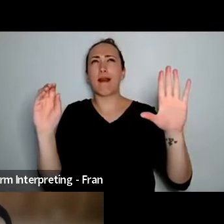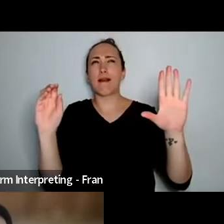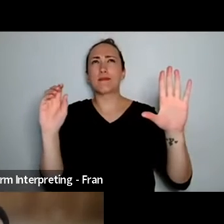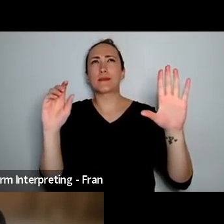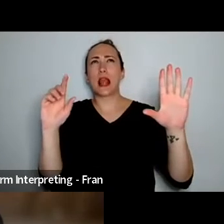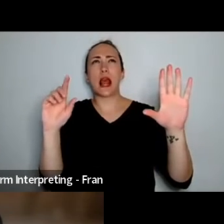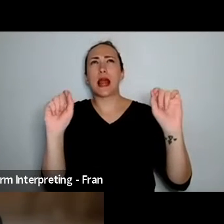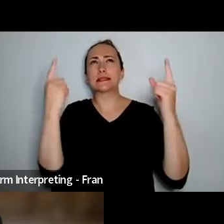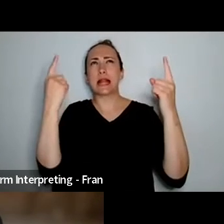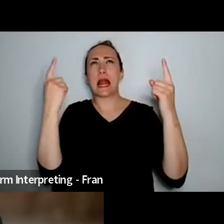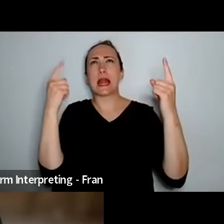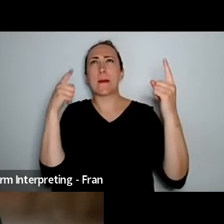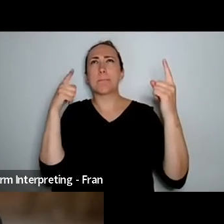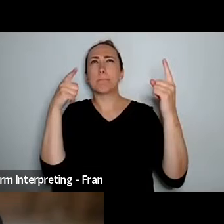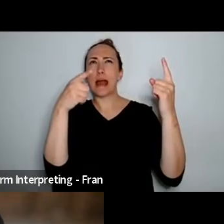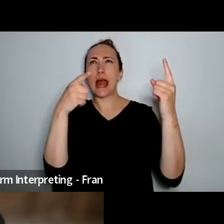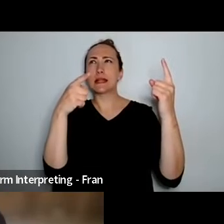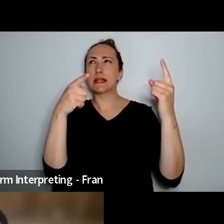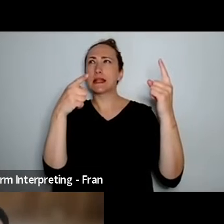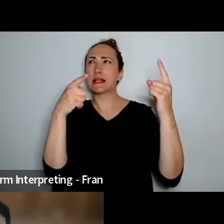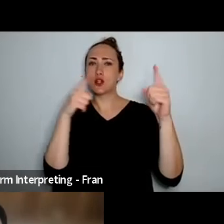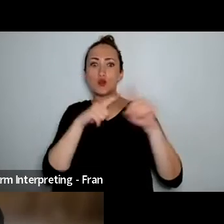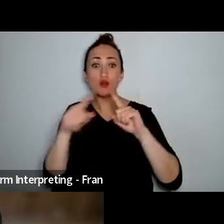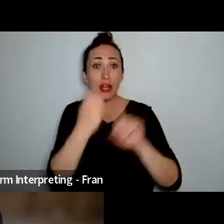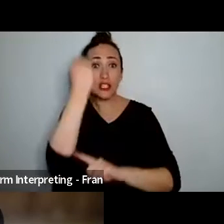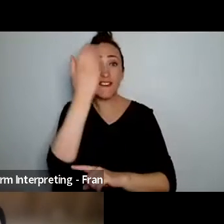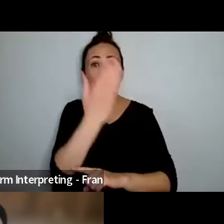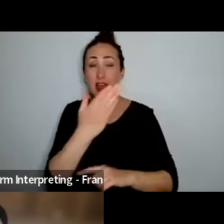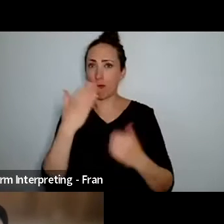but to know what that finished product is unknown and it's scary just to put yourself out